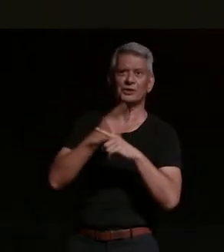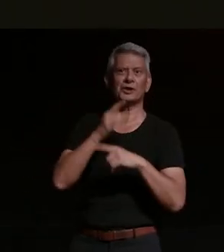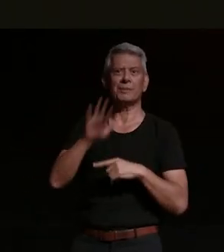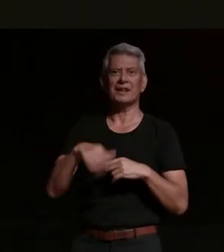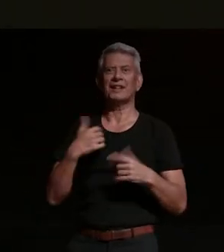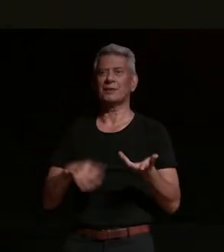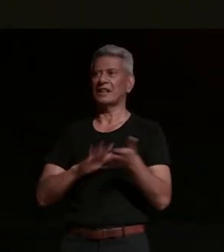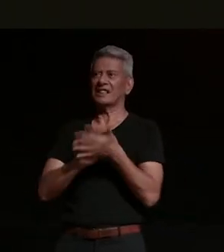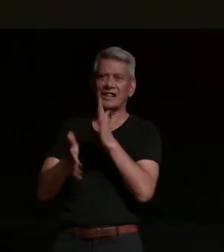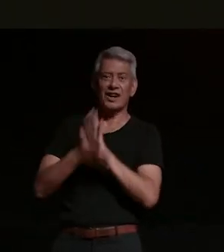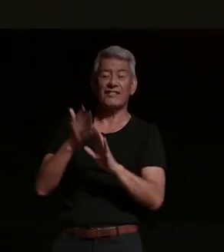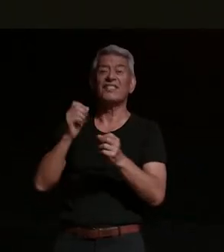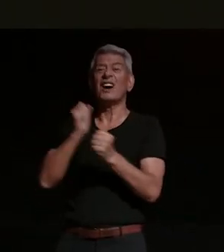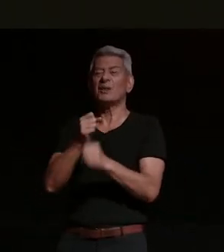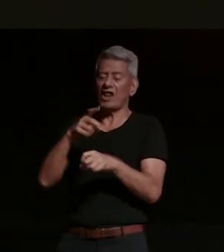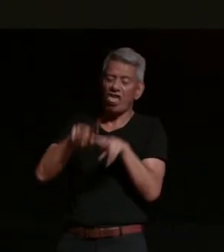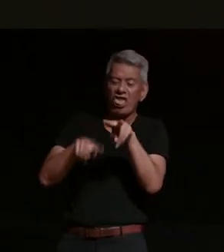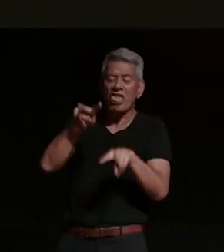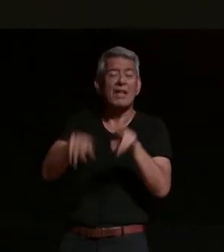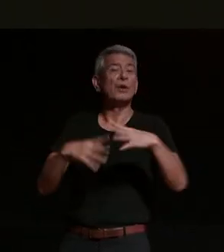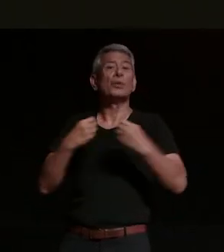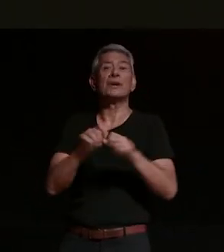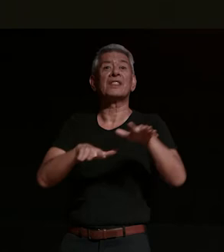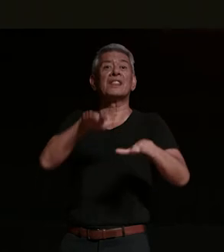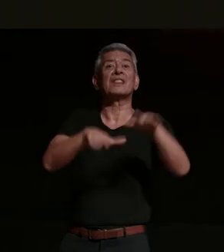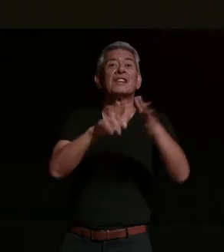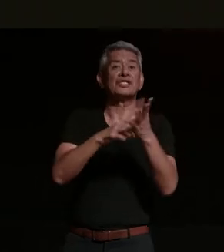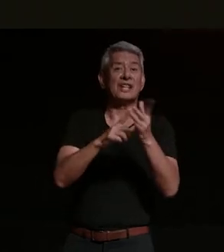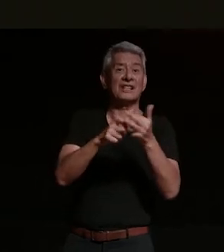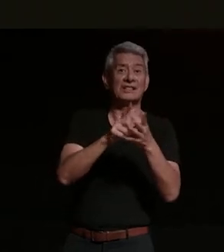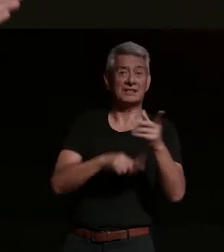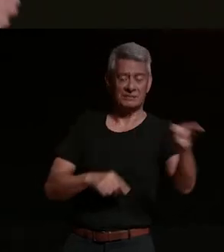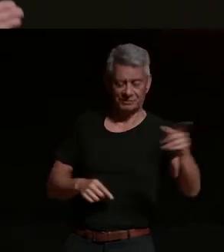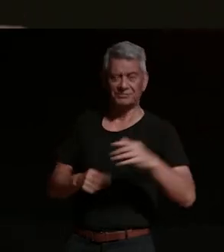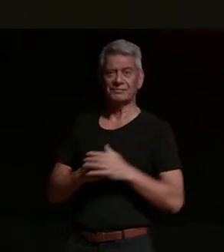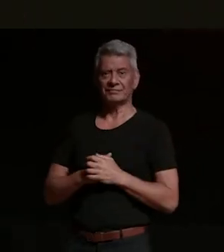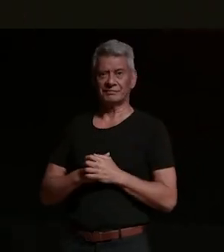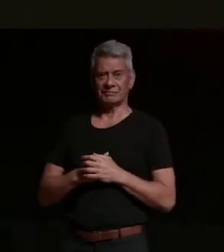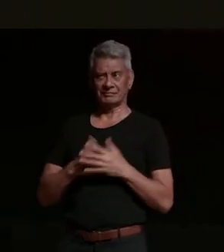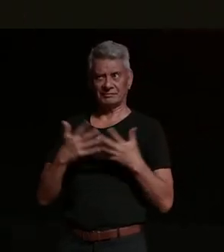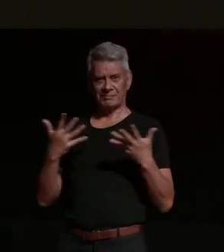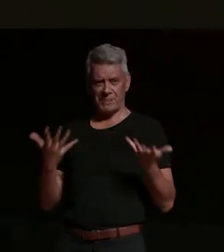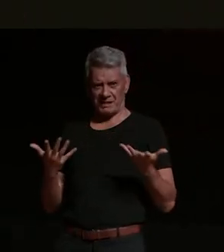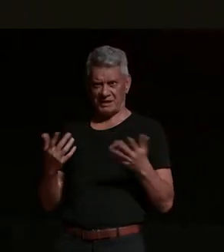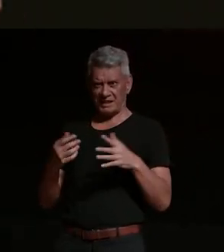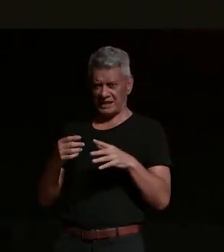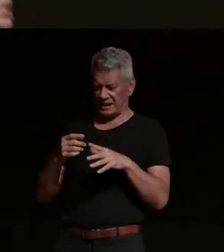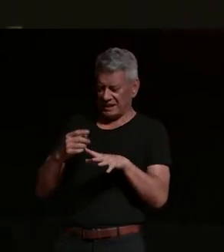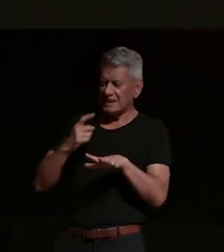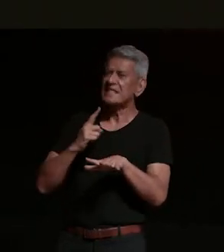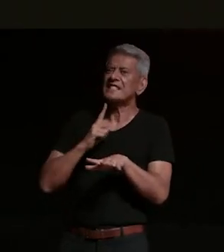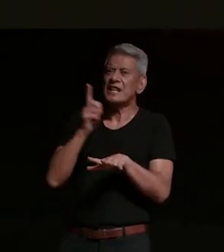steel caps on i'm all good and i said it felt like sanchez guy you did not have steel cap jandals on